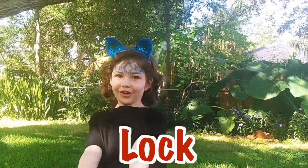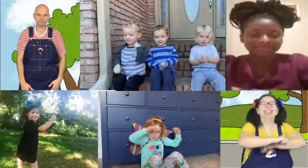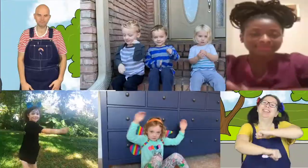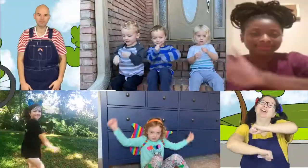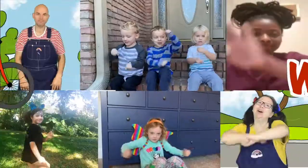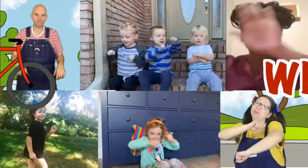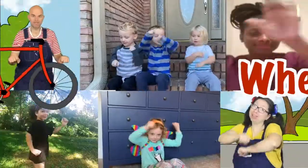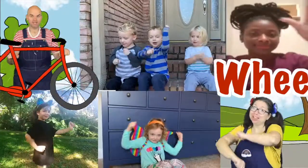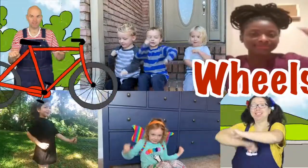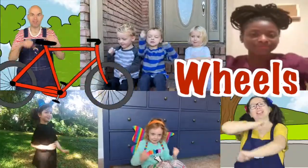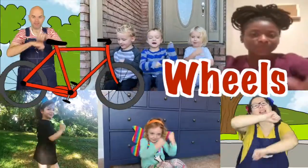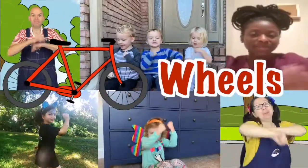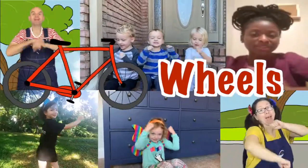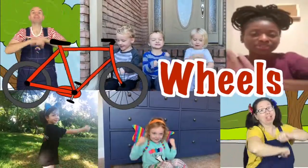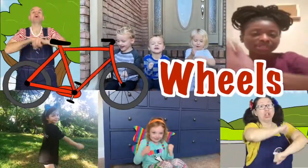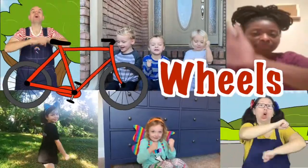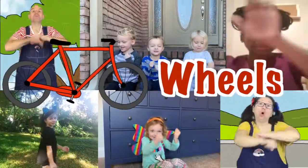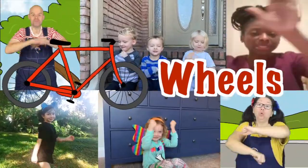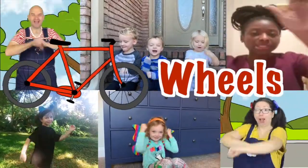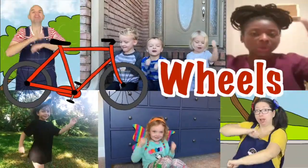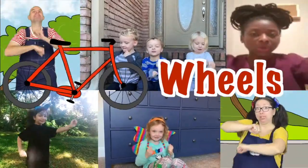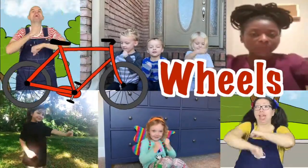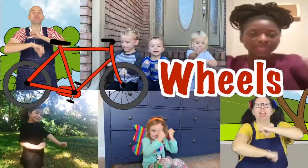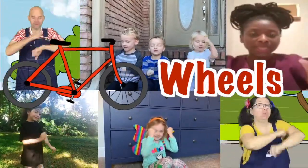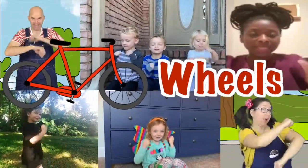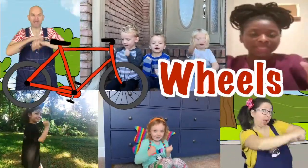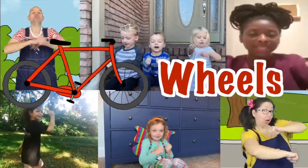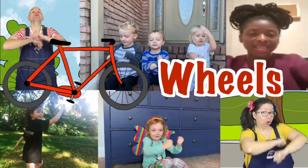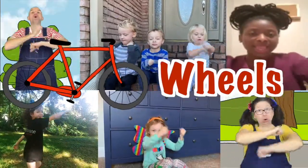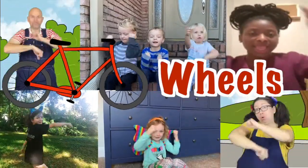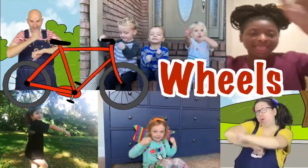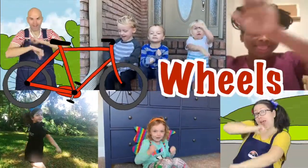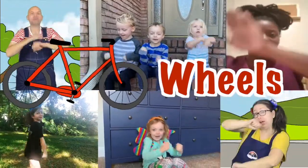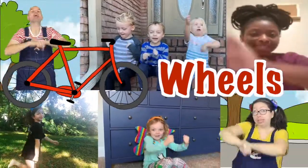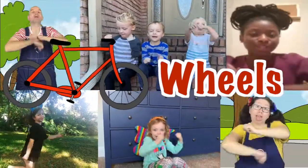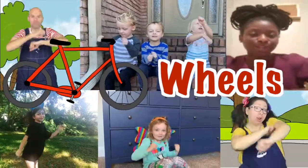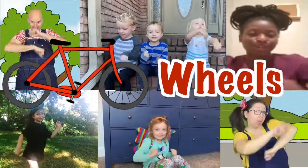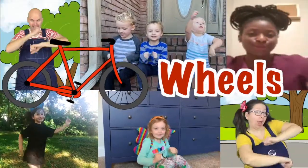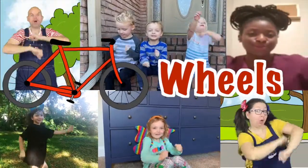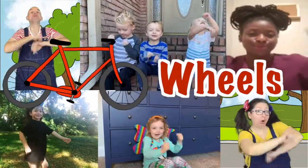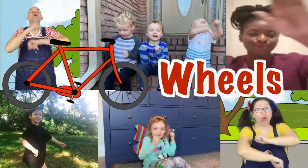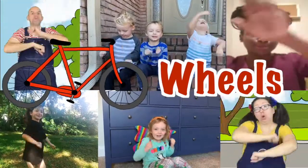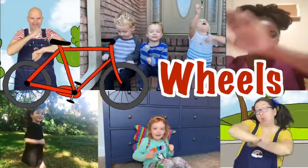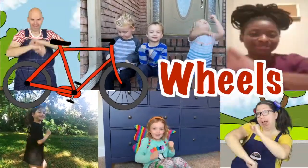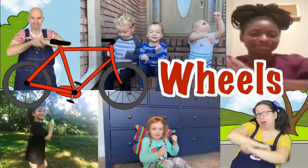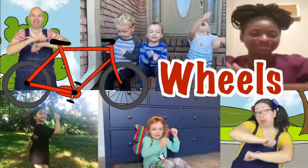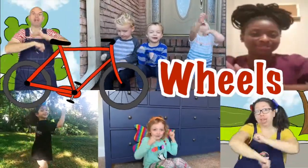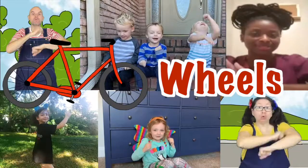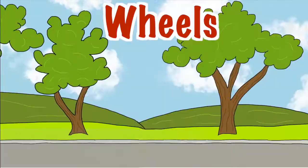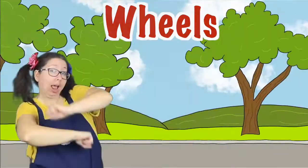The Wheels on the Bike Go round and round round and round Round and round